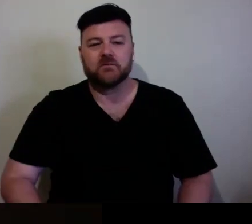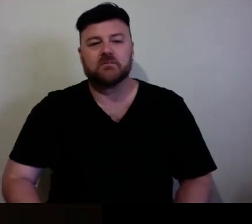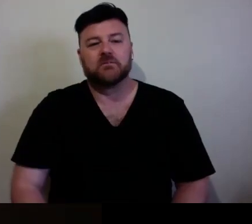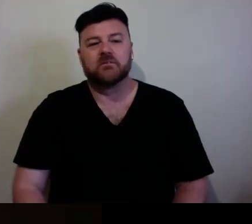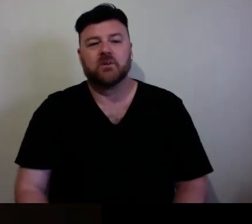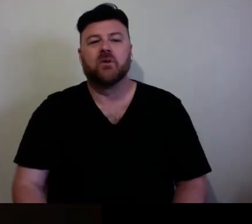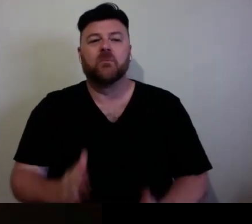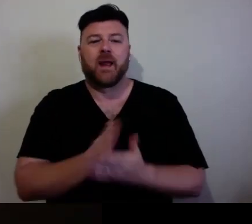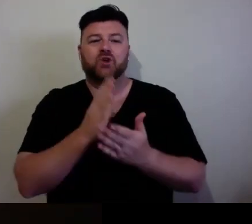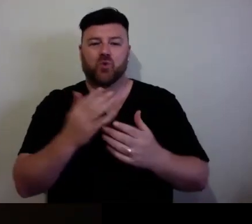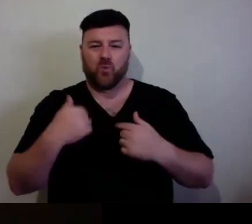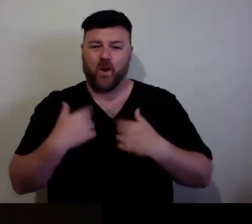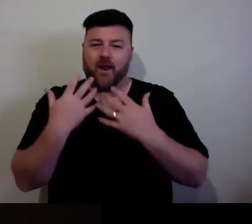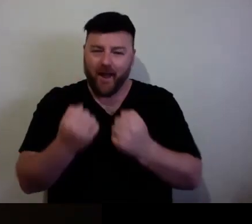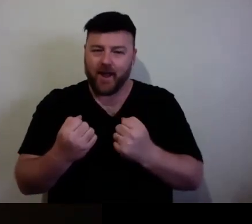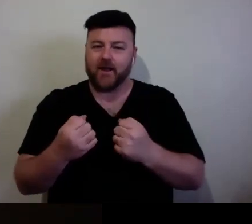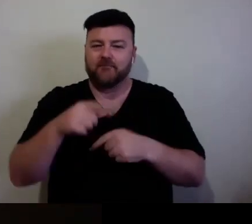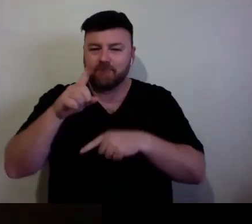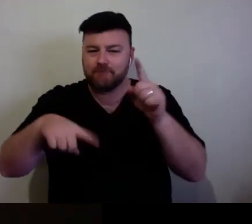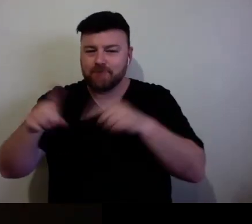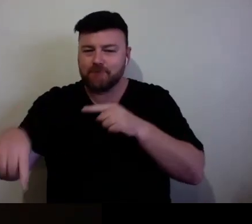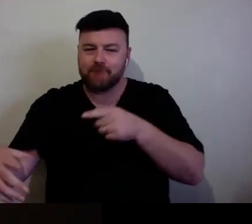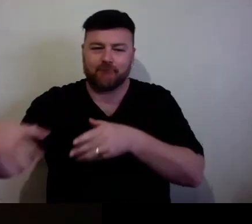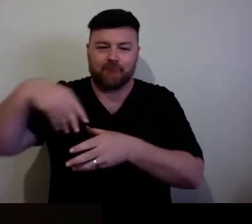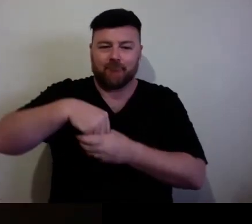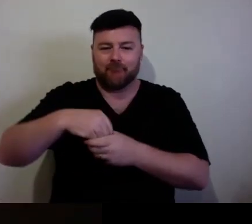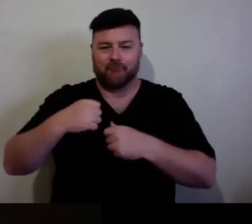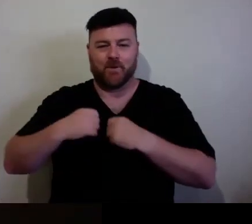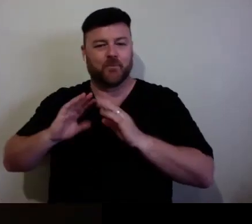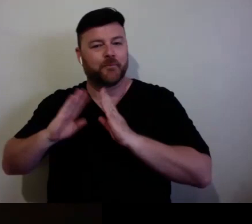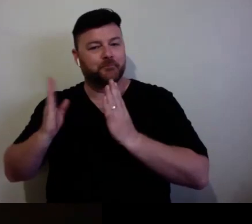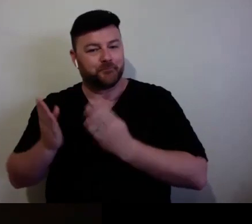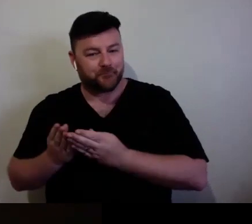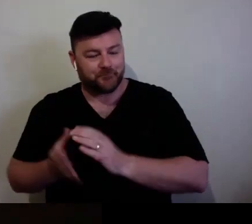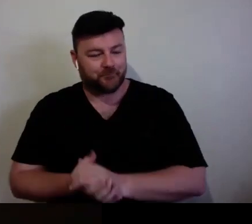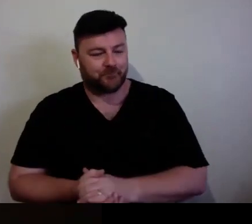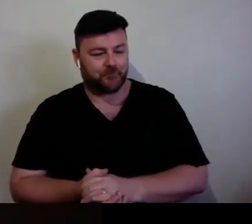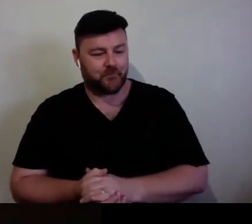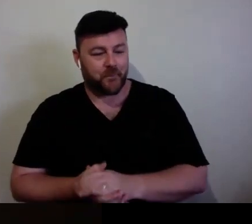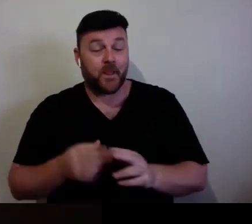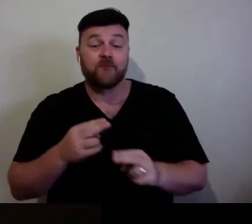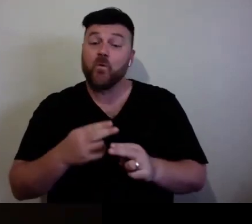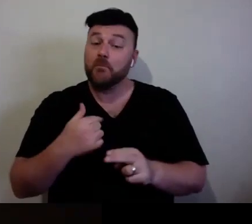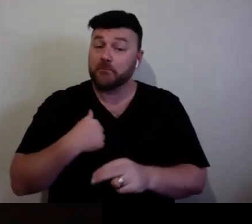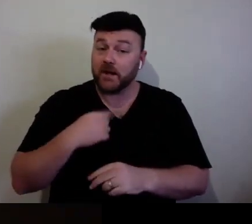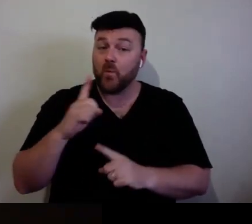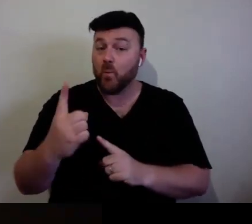multiplicity. One of the concepts that I have found helpful was actually from Microsoft.